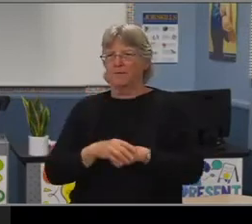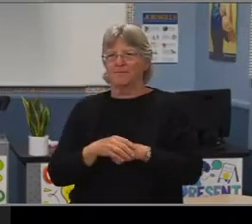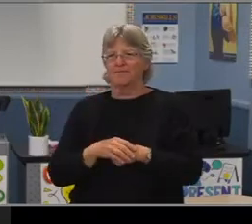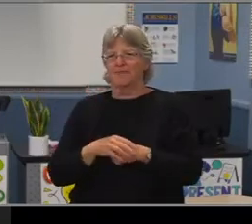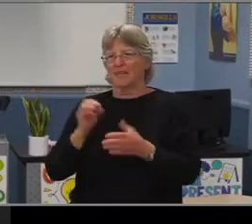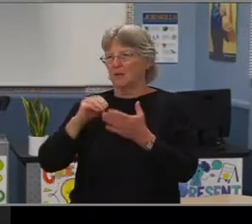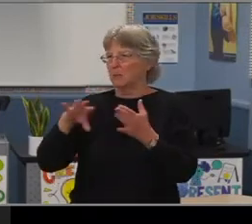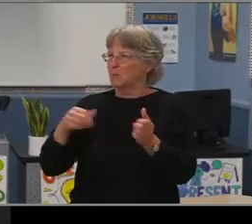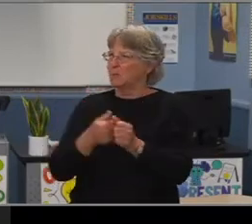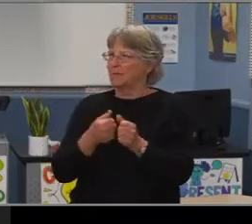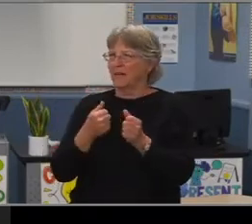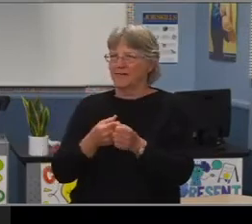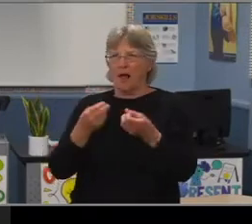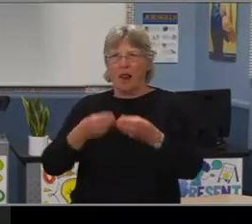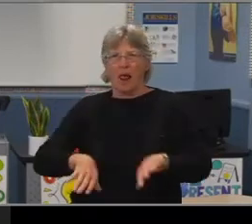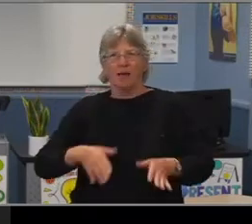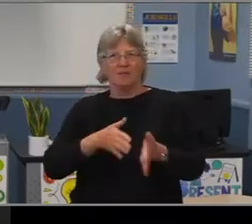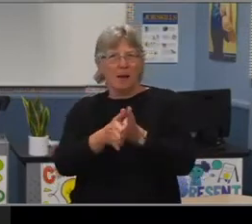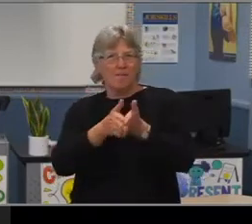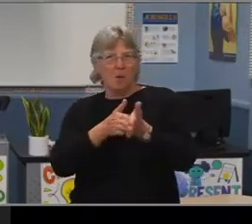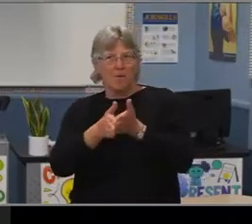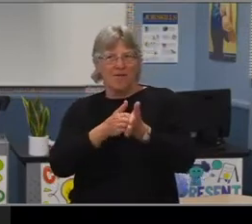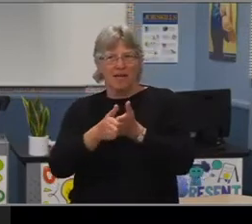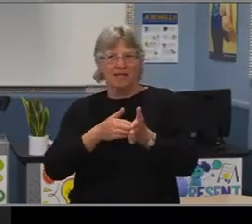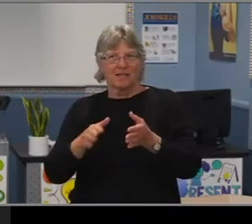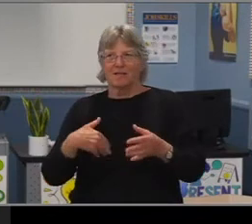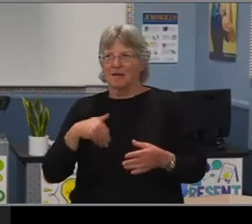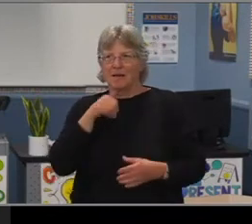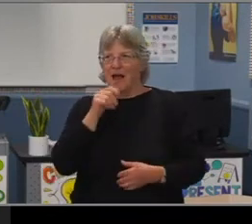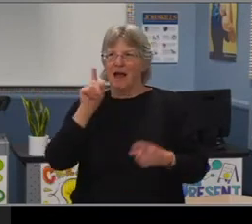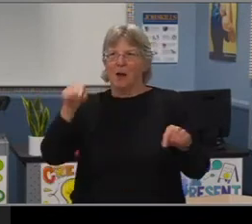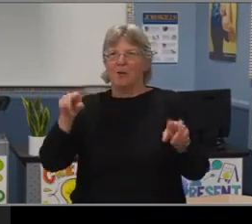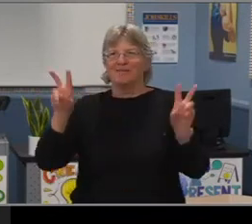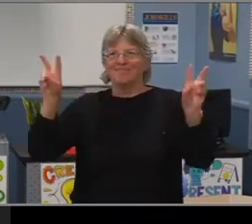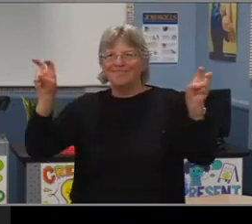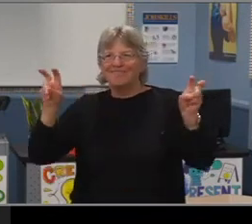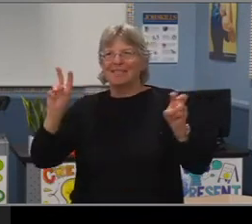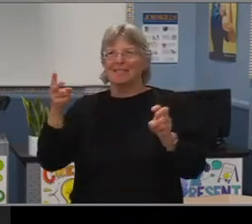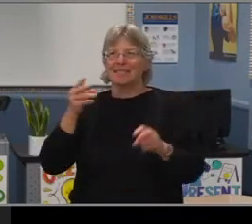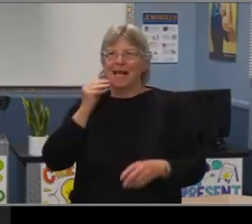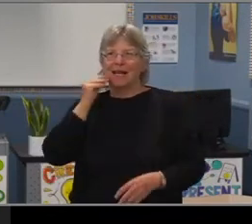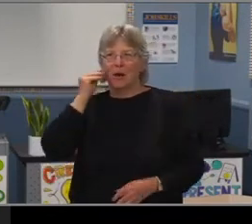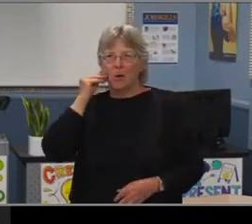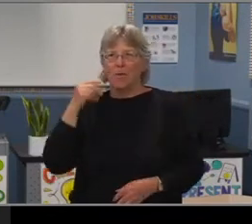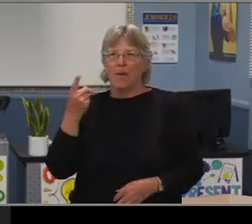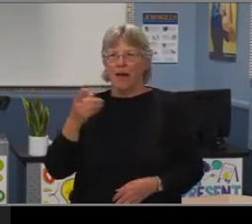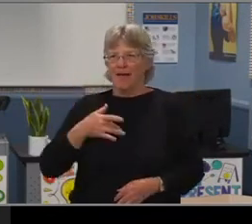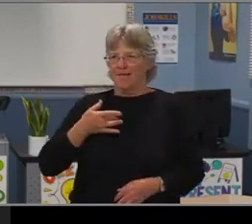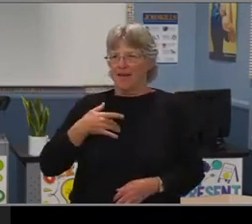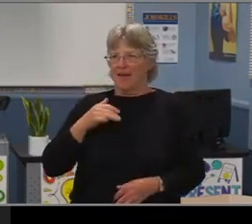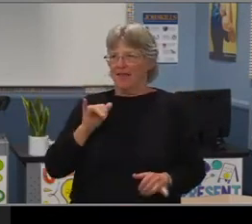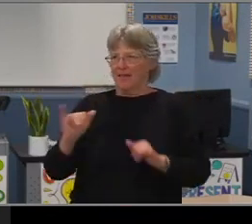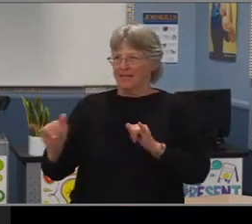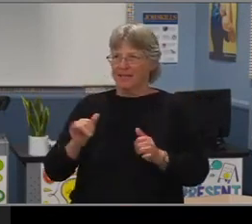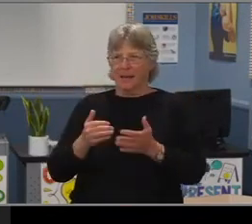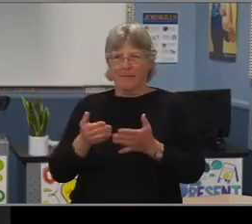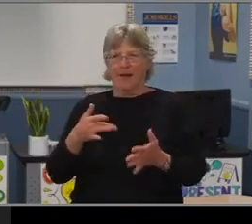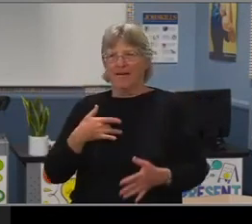and as many may say their second home. I'm back I am in fact one of the students who once felt this way, I completely felt lost.